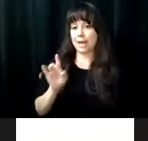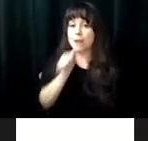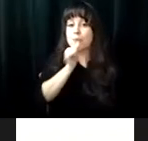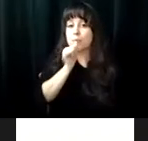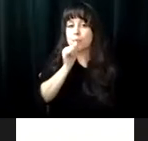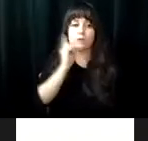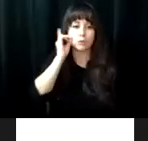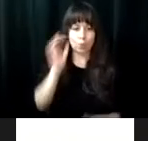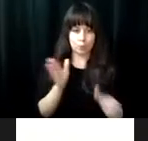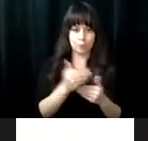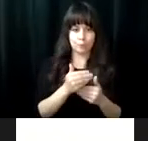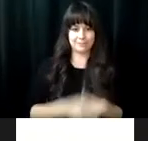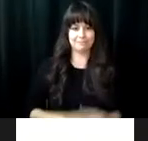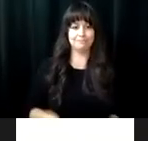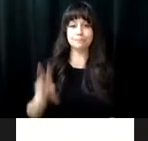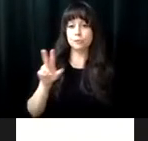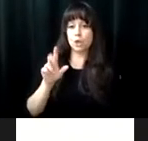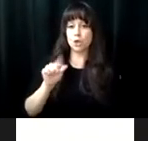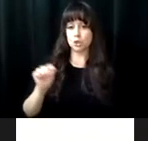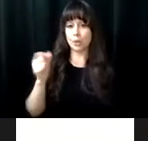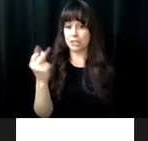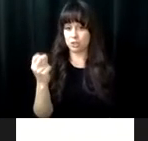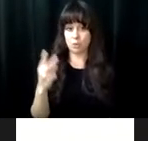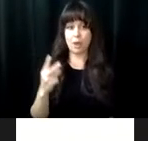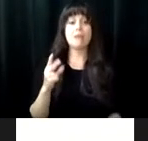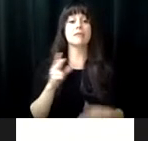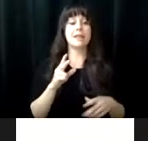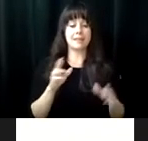s with six independ ents living apartments